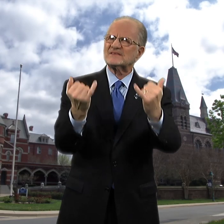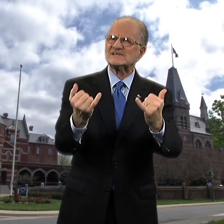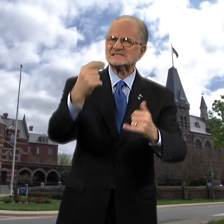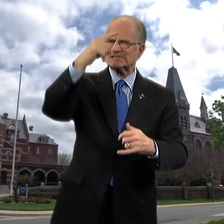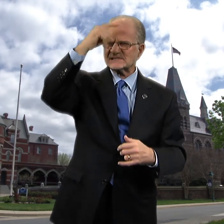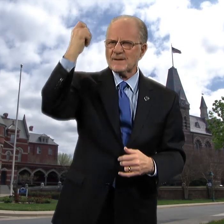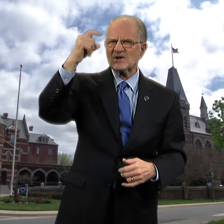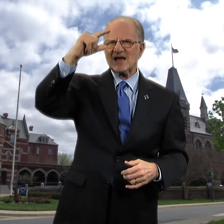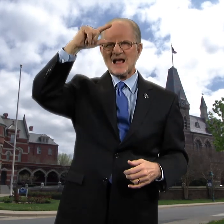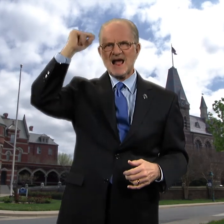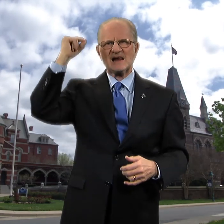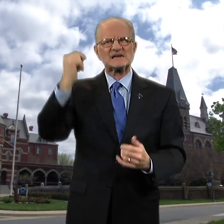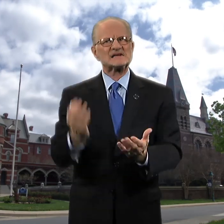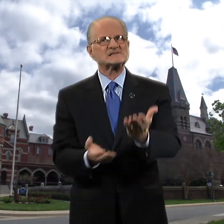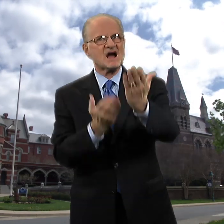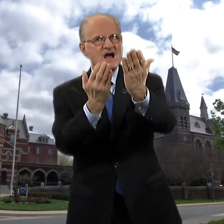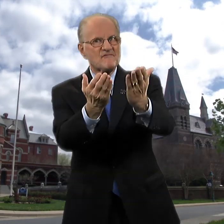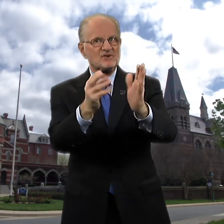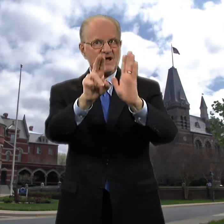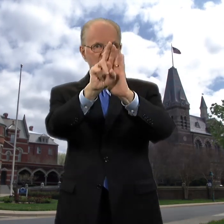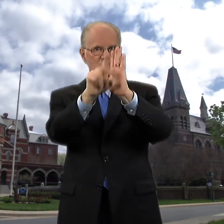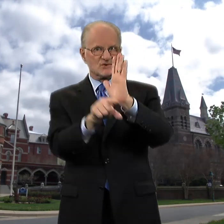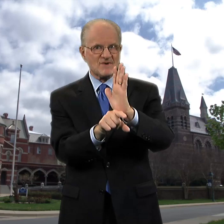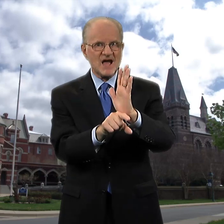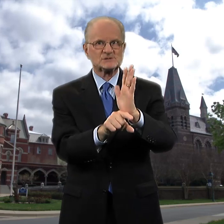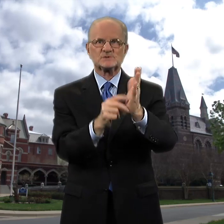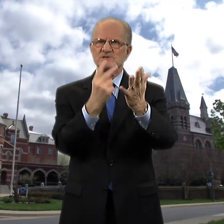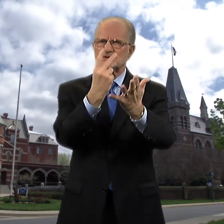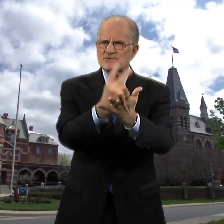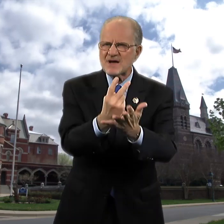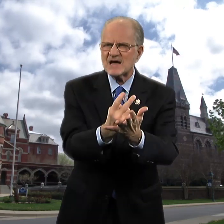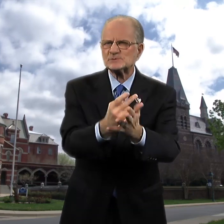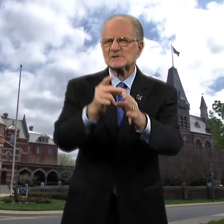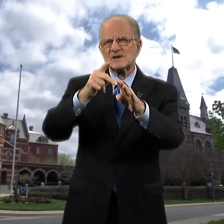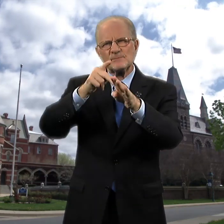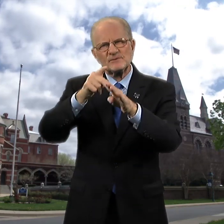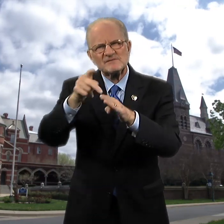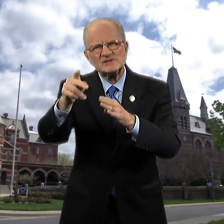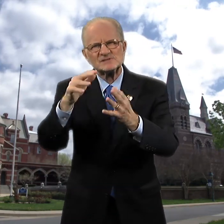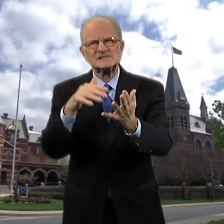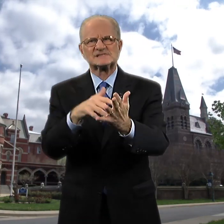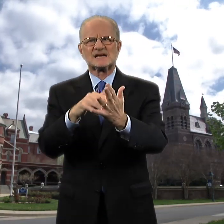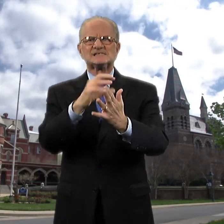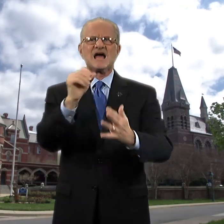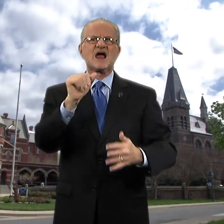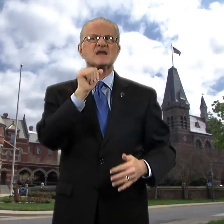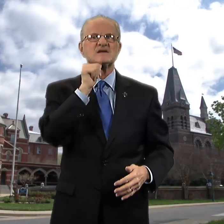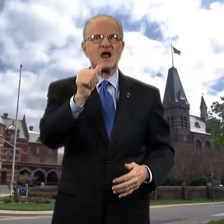This summer, Gallaudet is offering undergraduate, graduate, professional studies, and non-credit courses